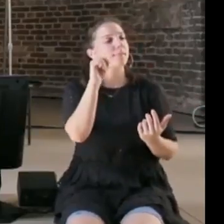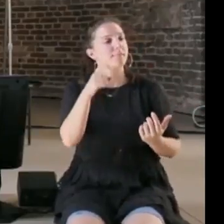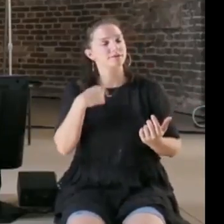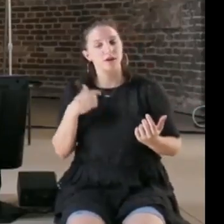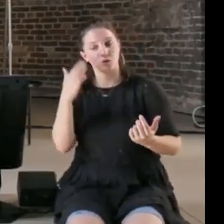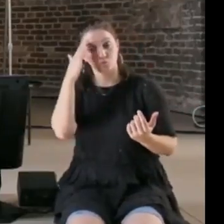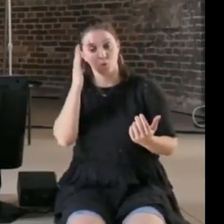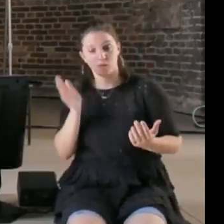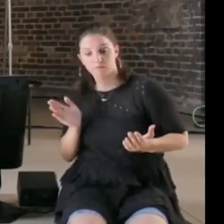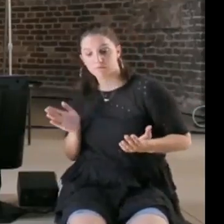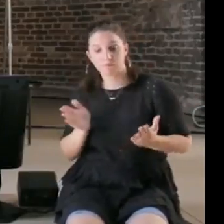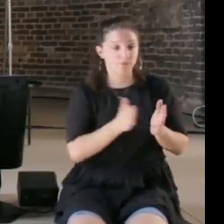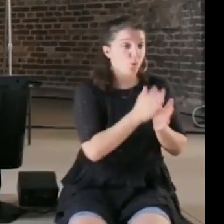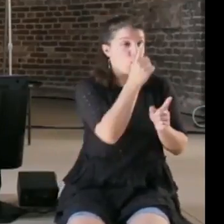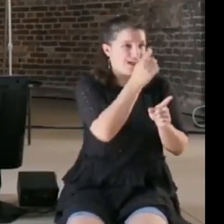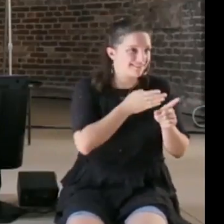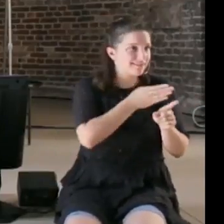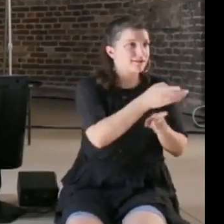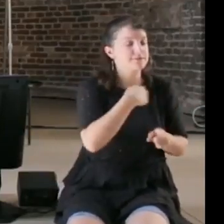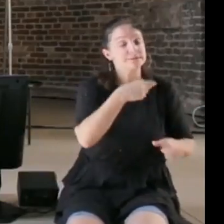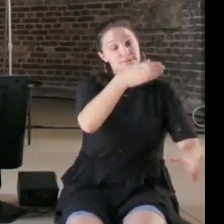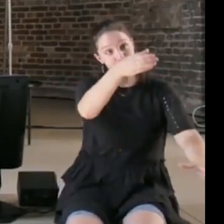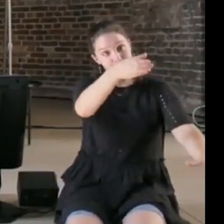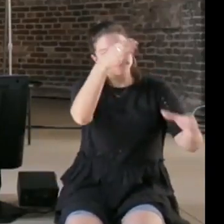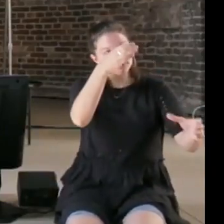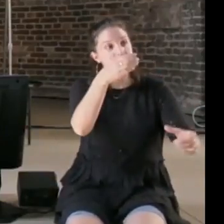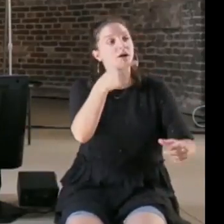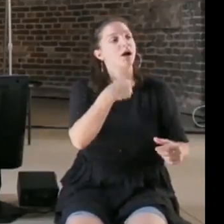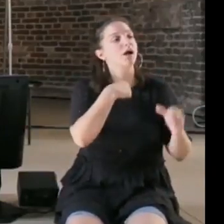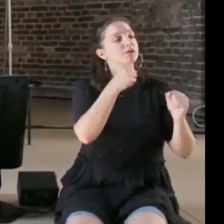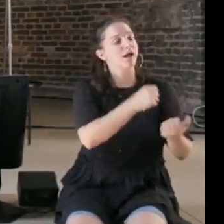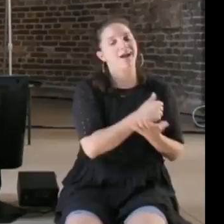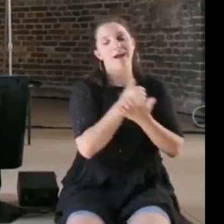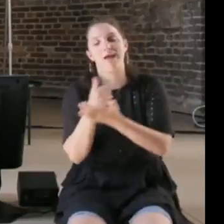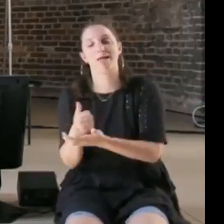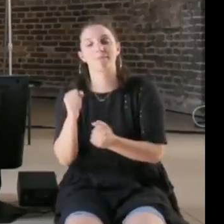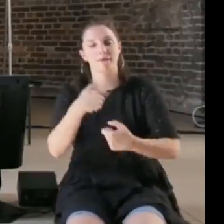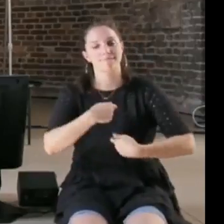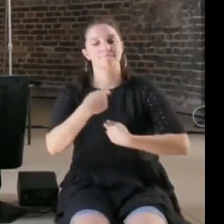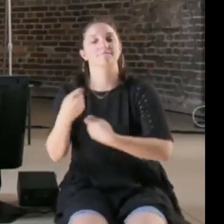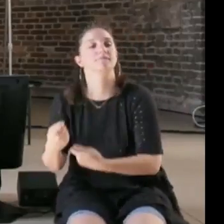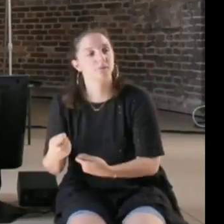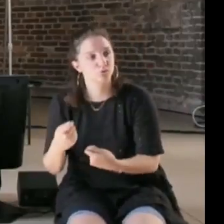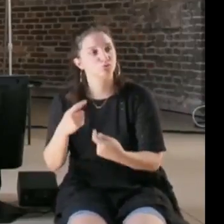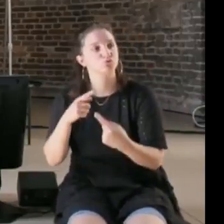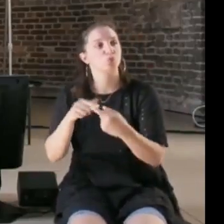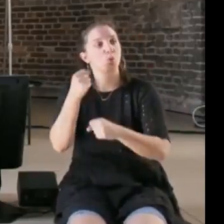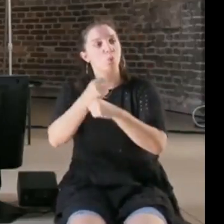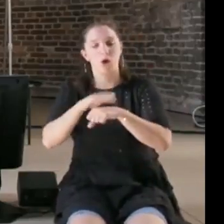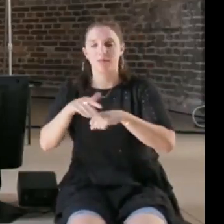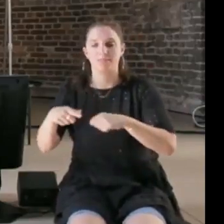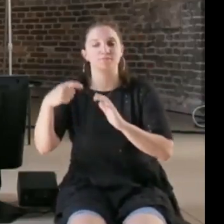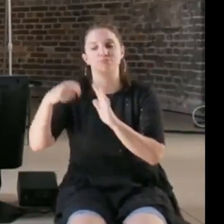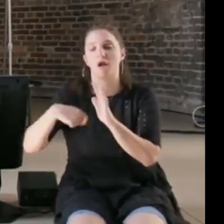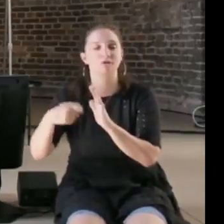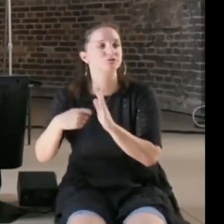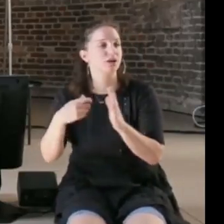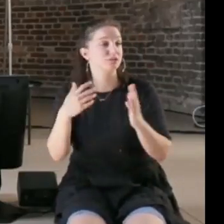for people and systems as a kind of connective tissue, since the other ways that were used